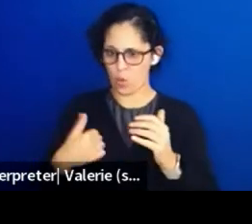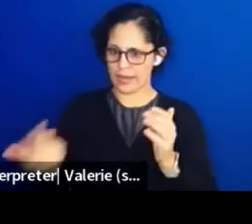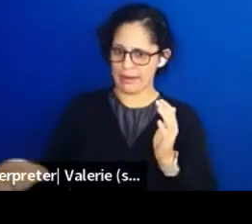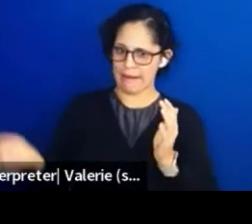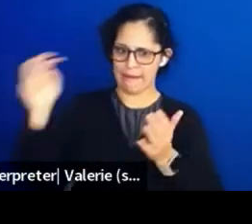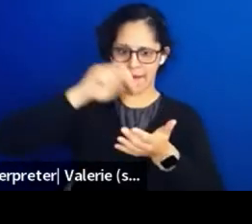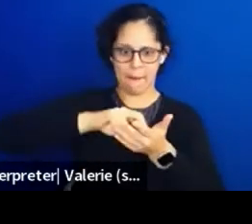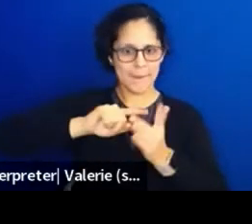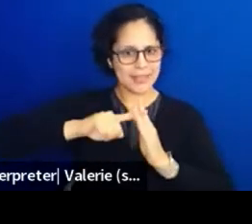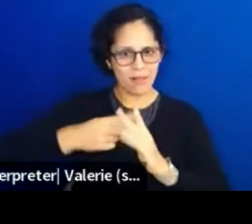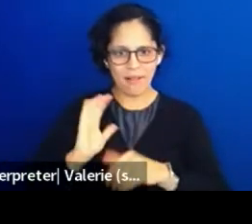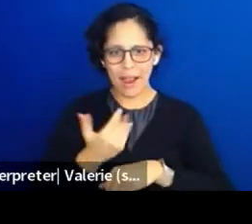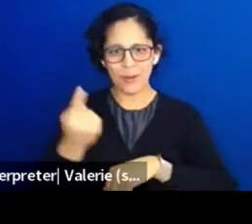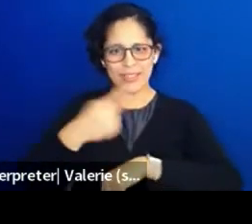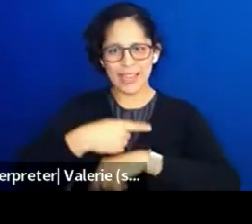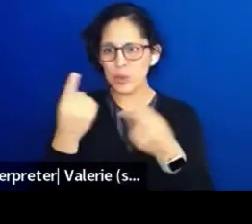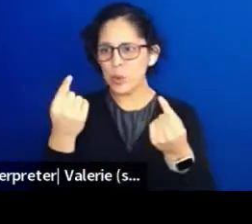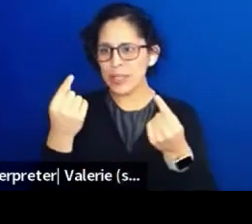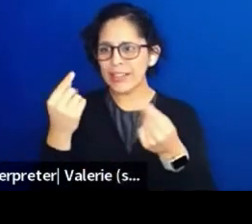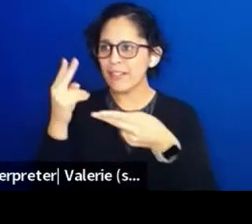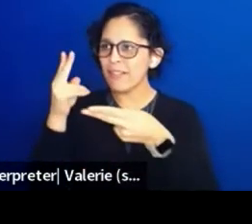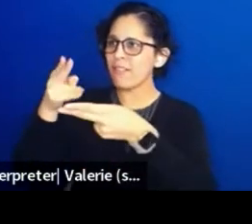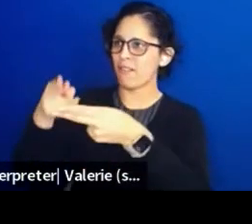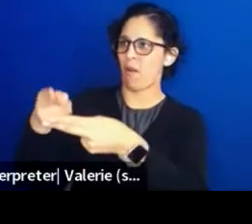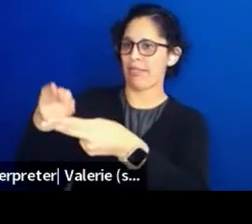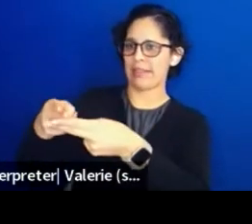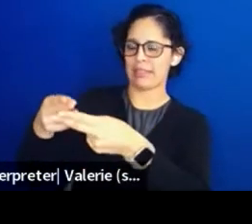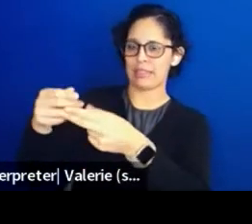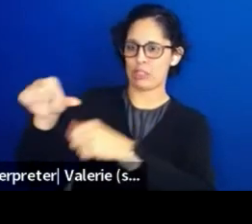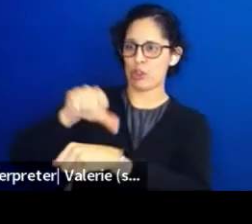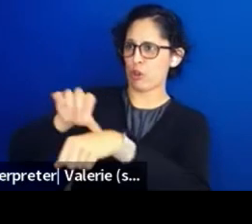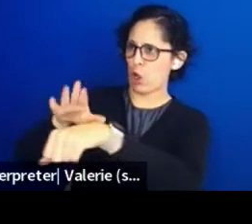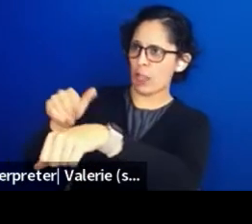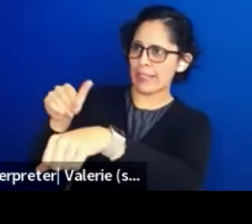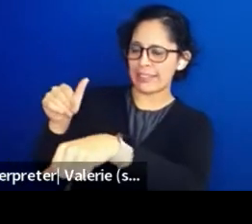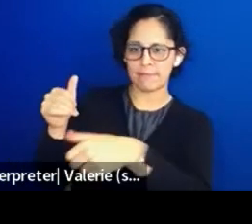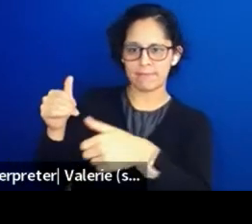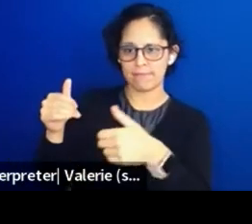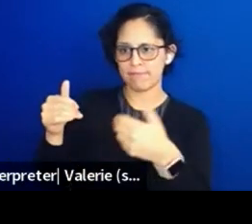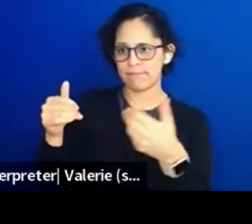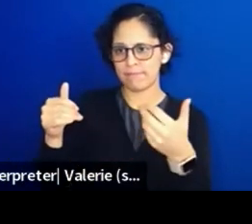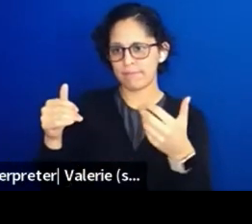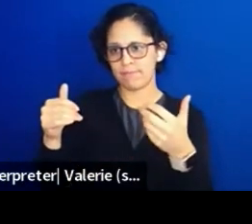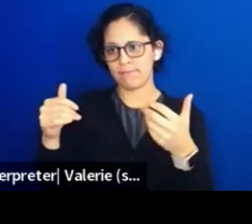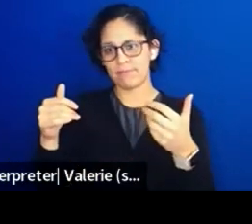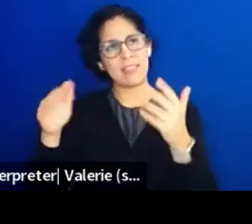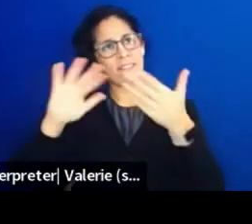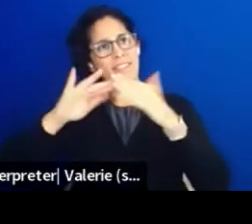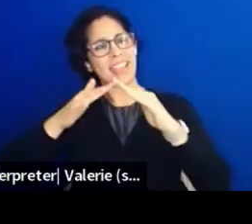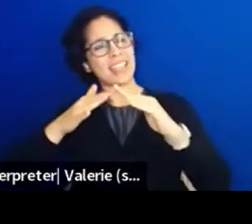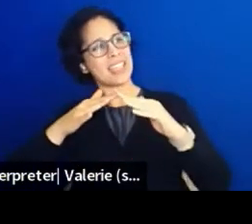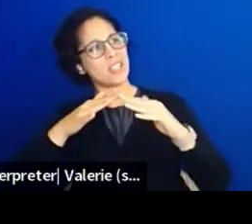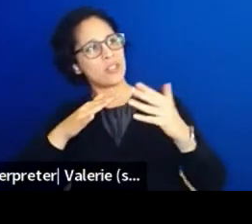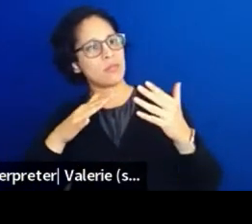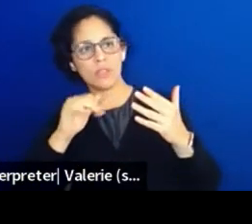It's not by name, we'll call each other across the villages, just by making sounds.